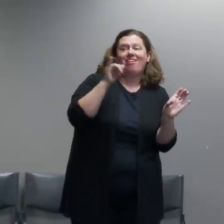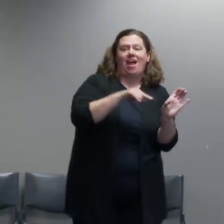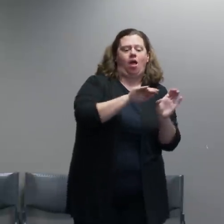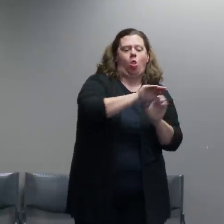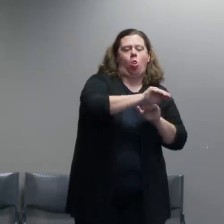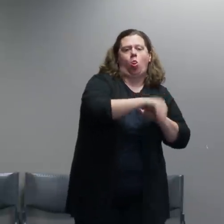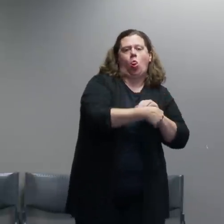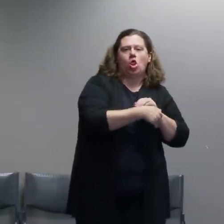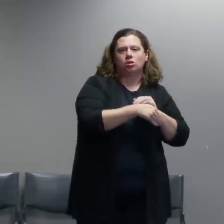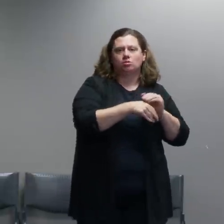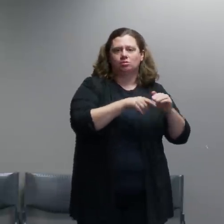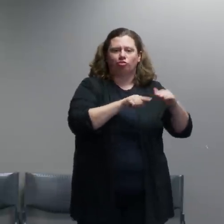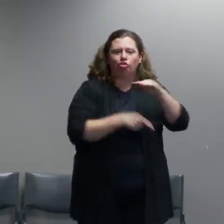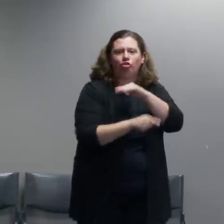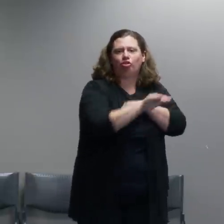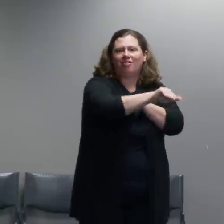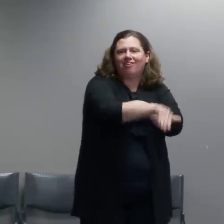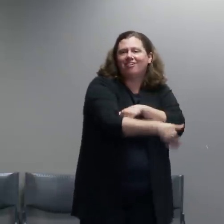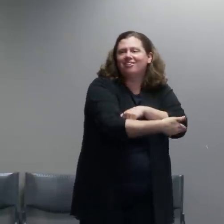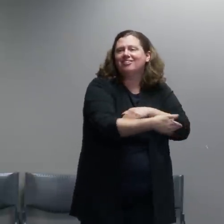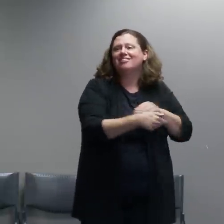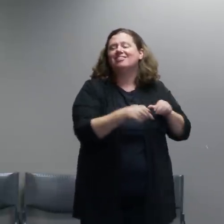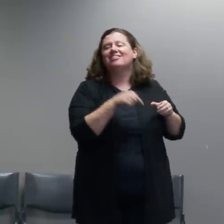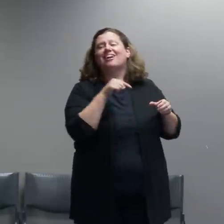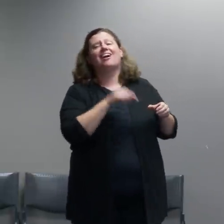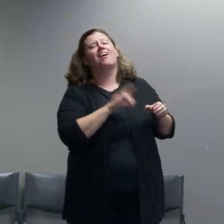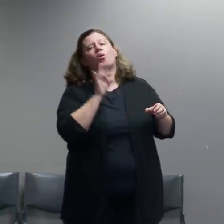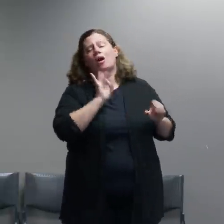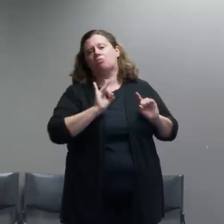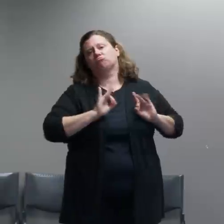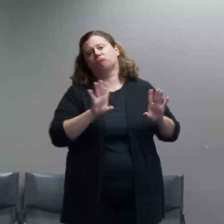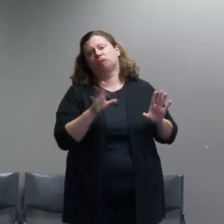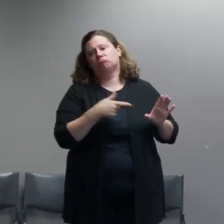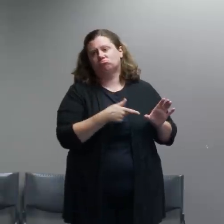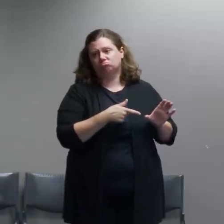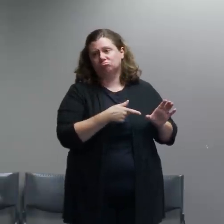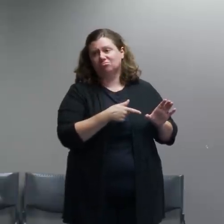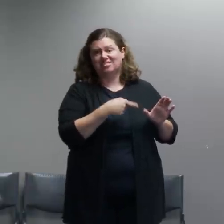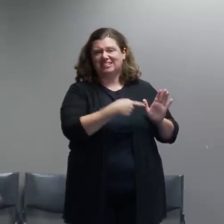This was a more violent episode of civil unrest than we had..